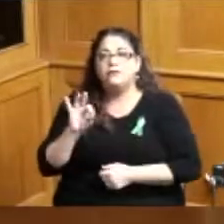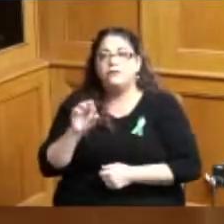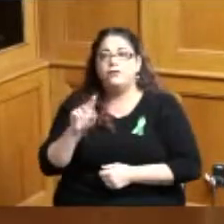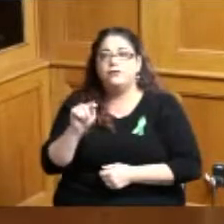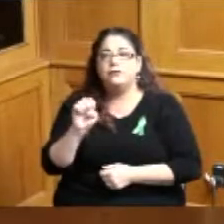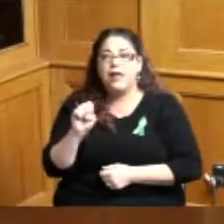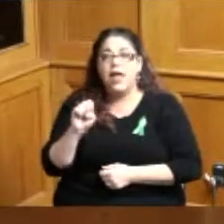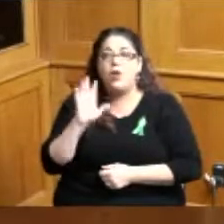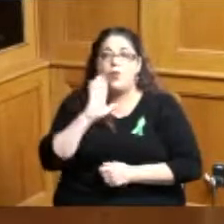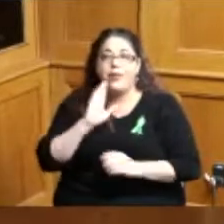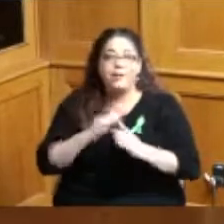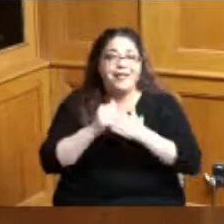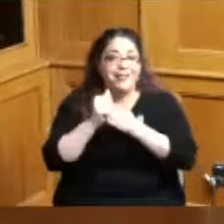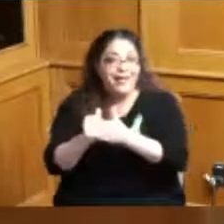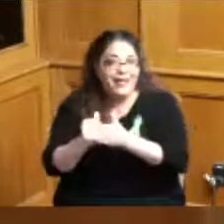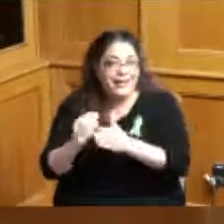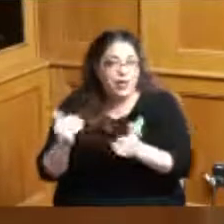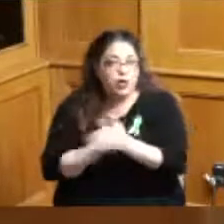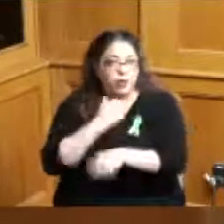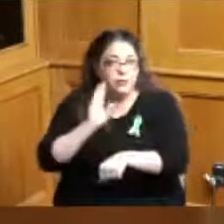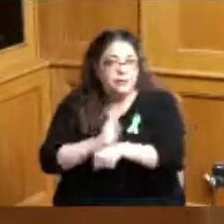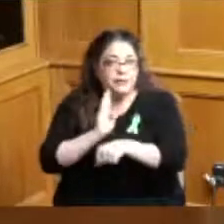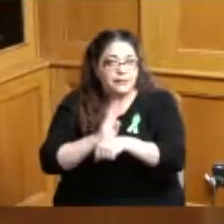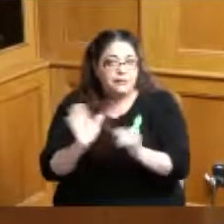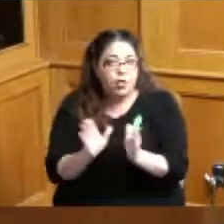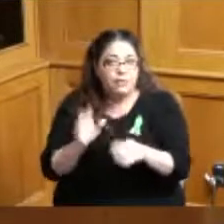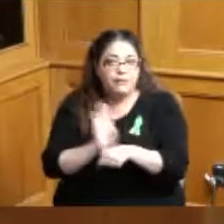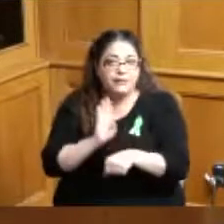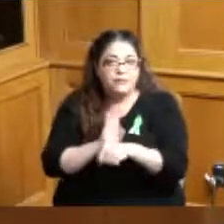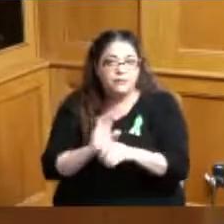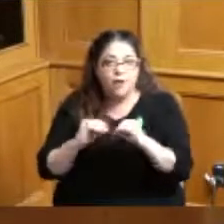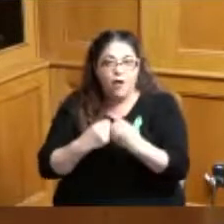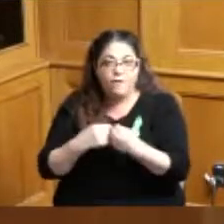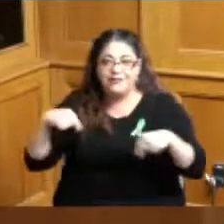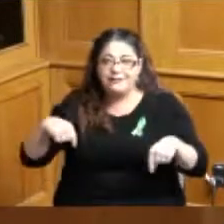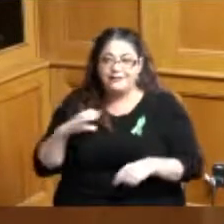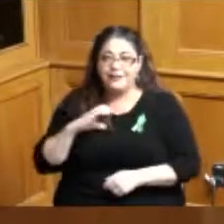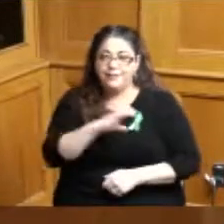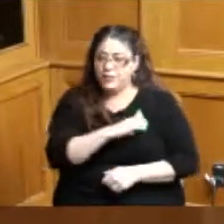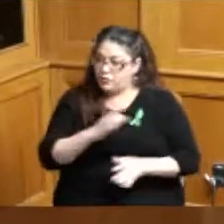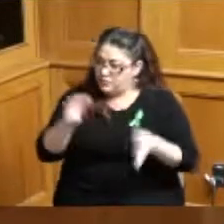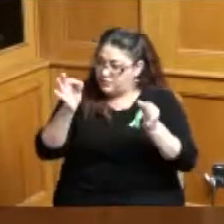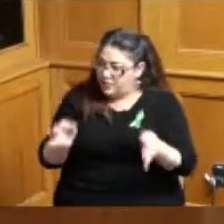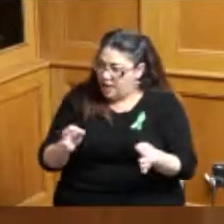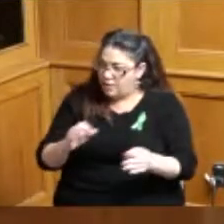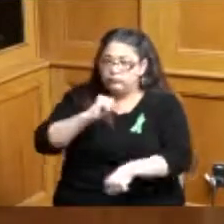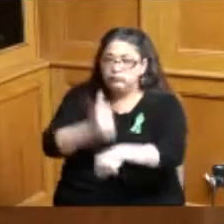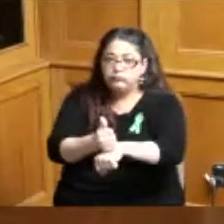office something that the commission decided we needed we needed a special office for that purpose